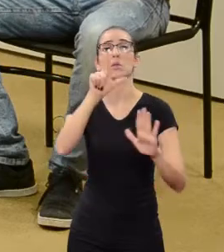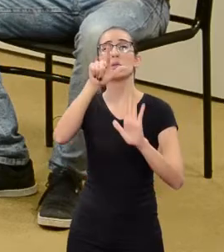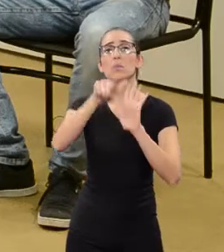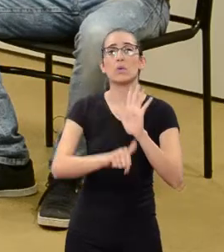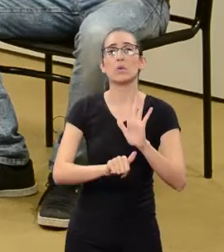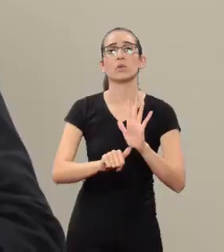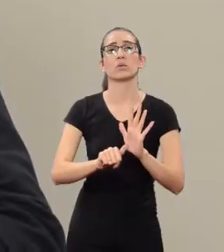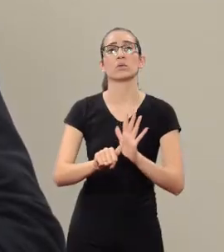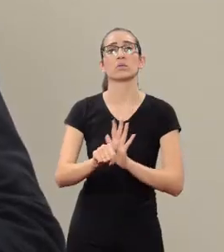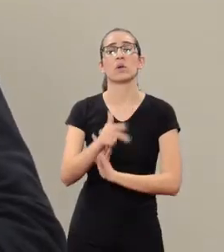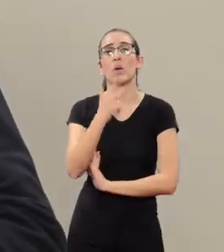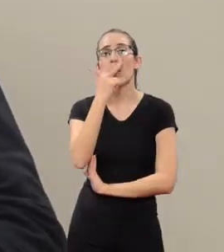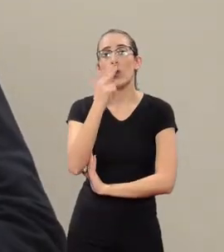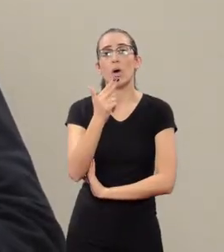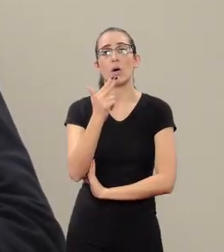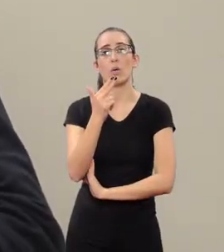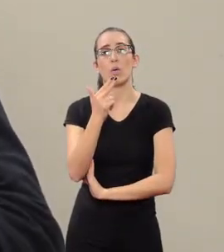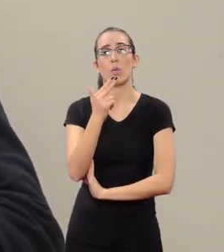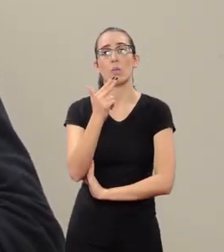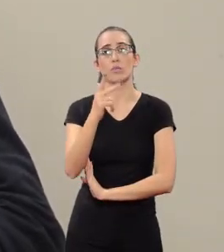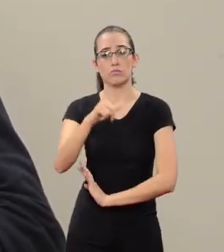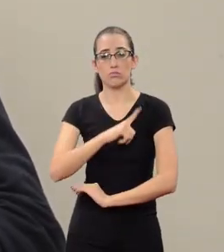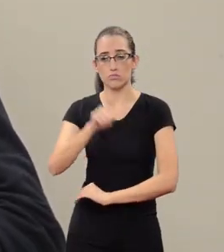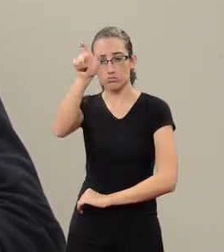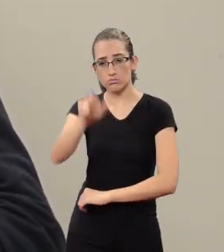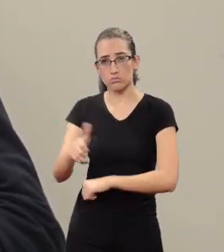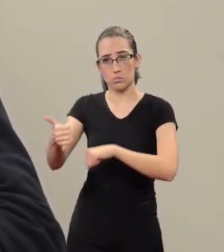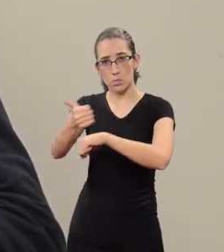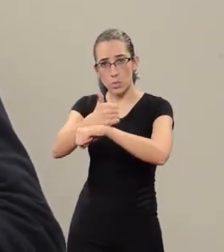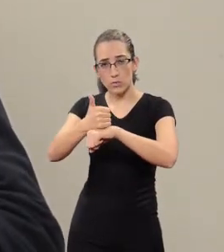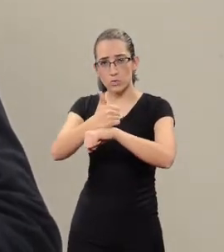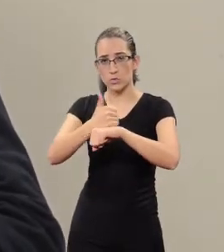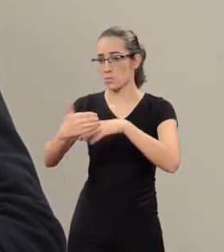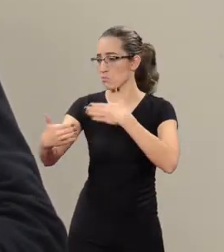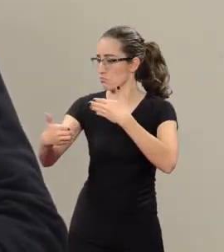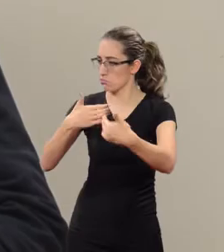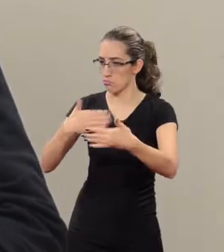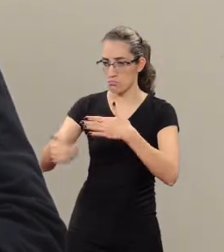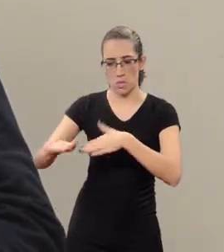so when this professional,